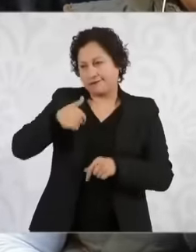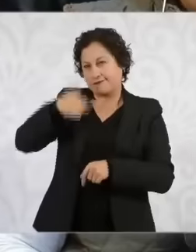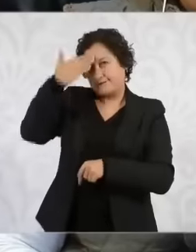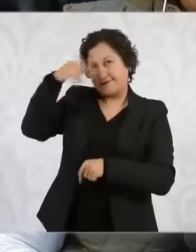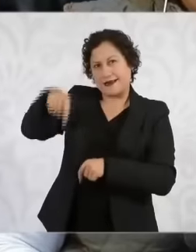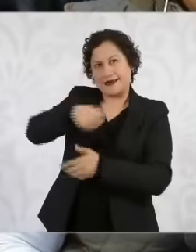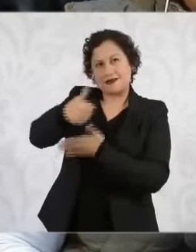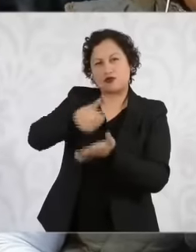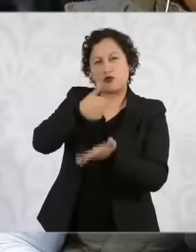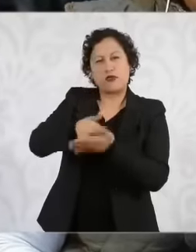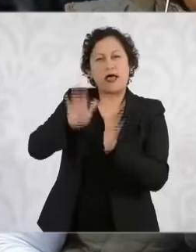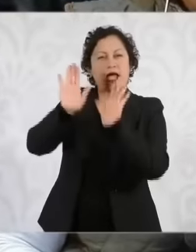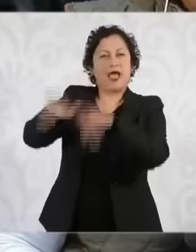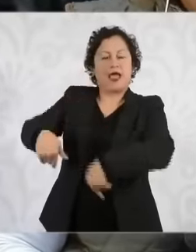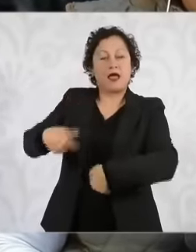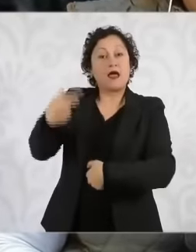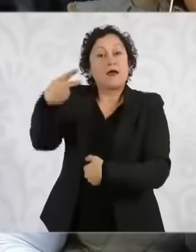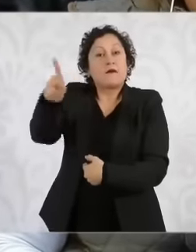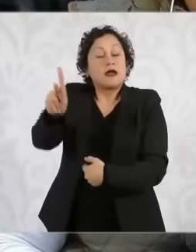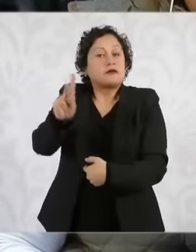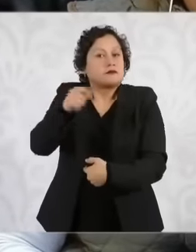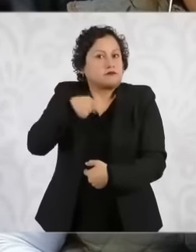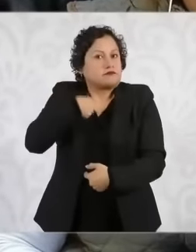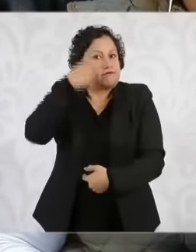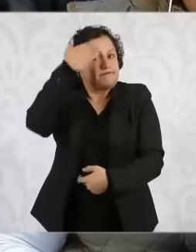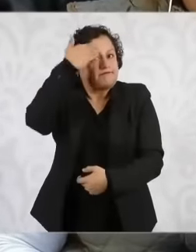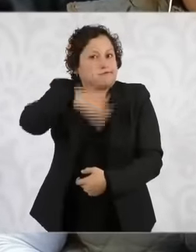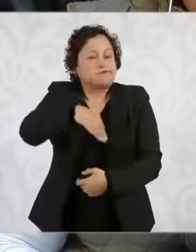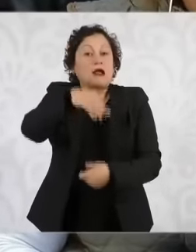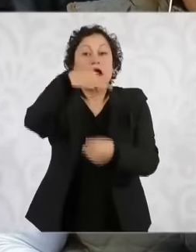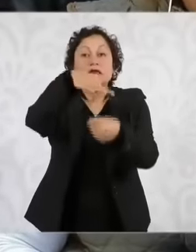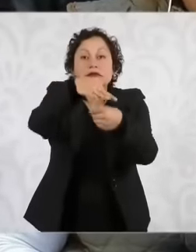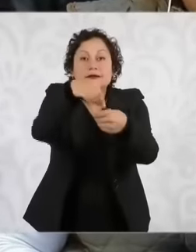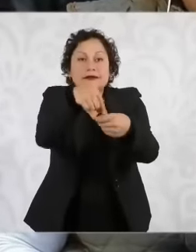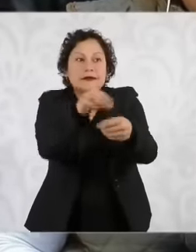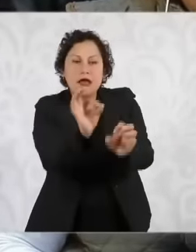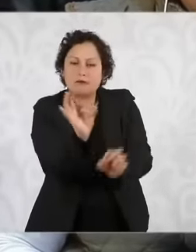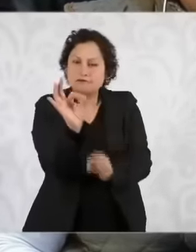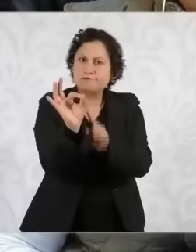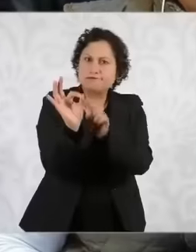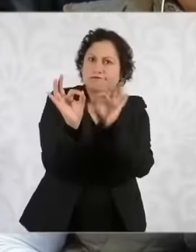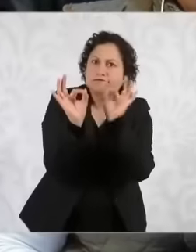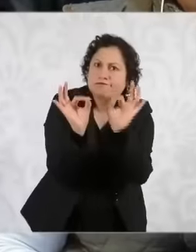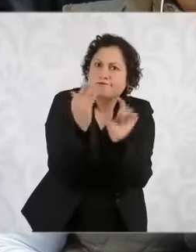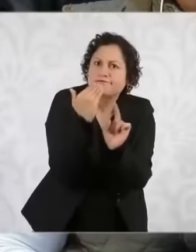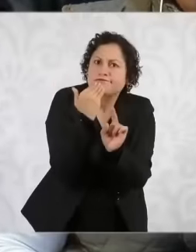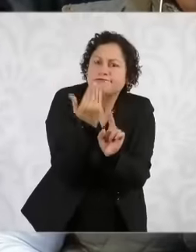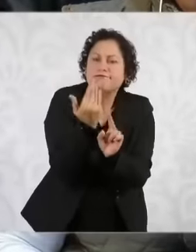the seed to have a good phytosanitary seed correct and also for the correct cycle and the